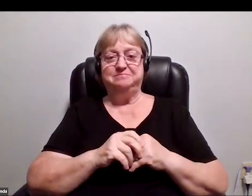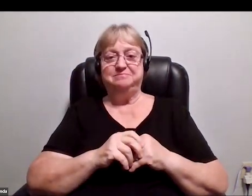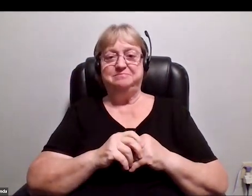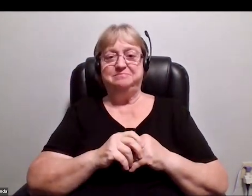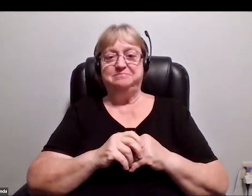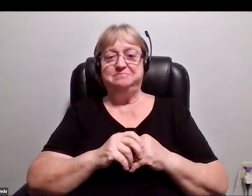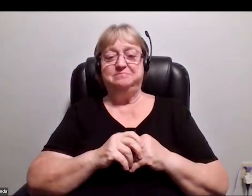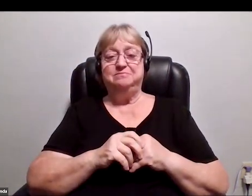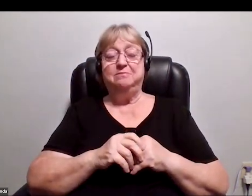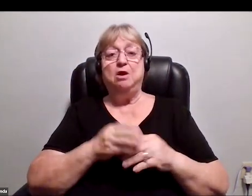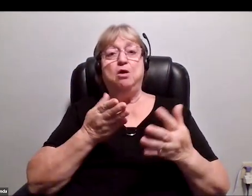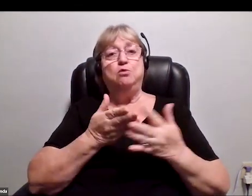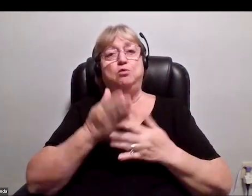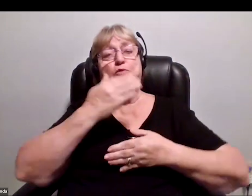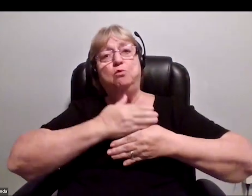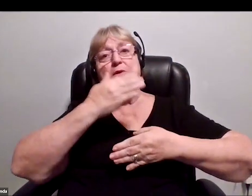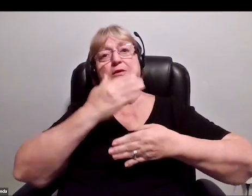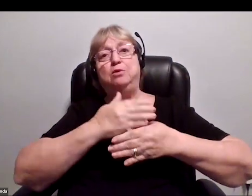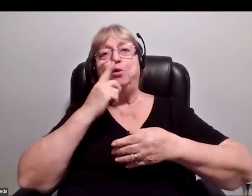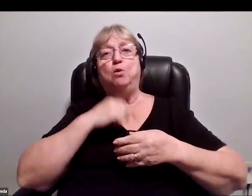Looking through the window at shades of blue,